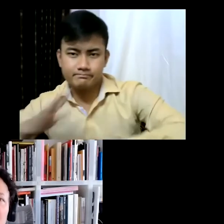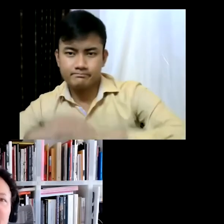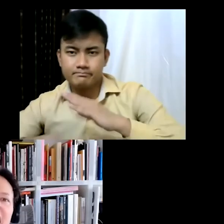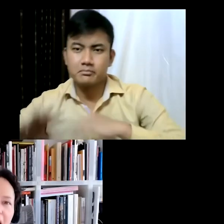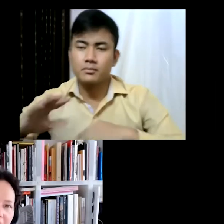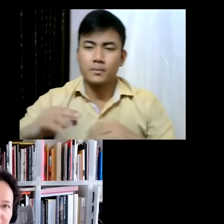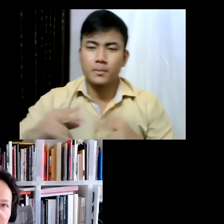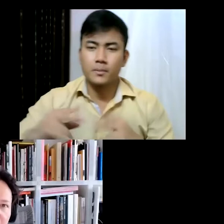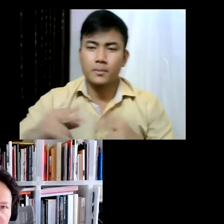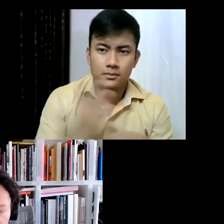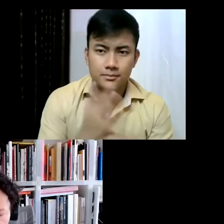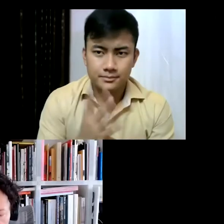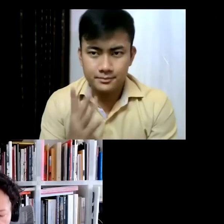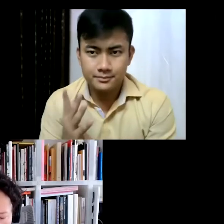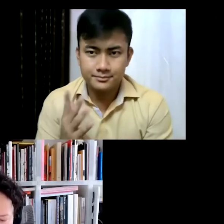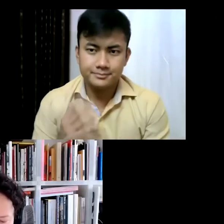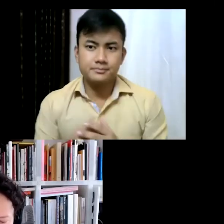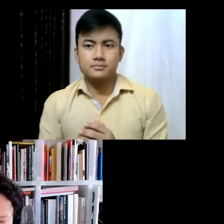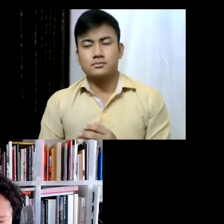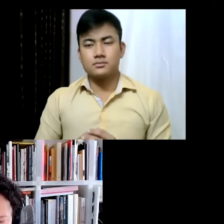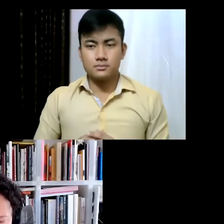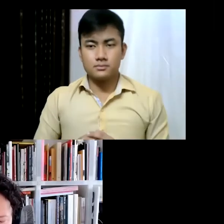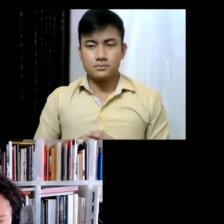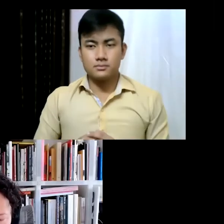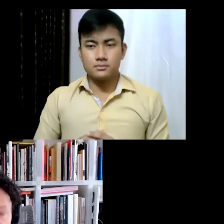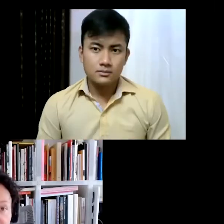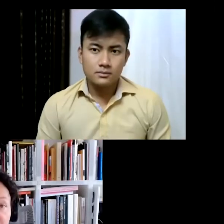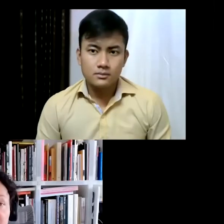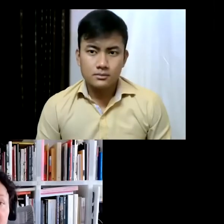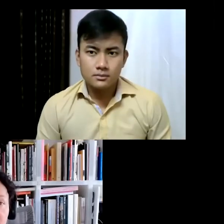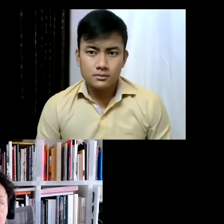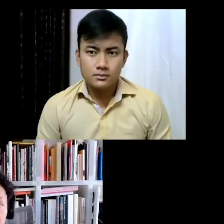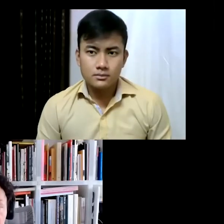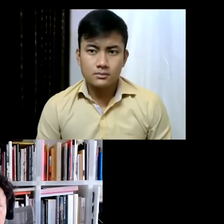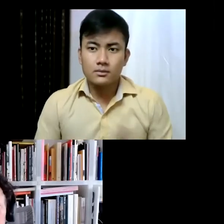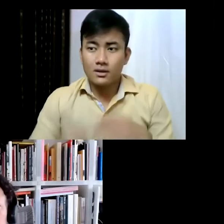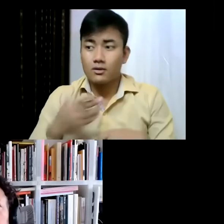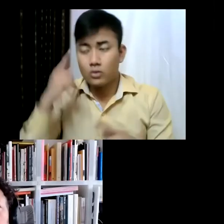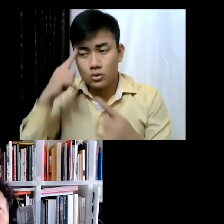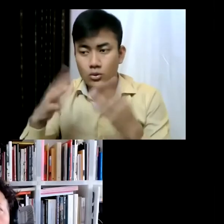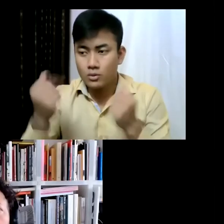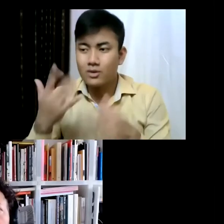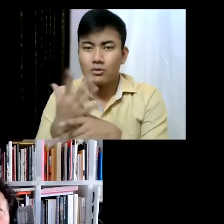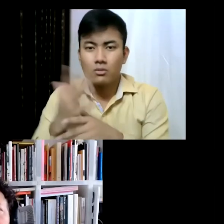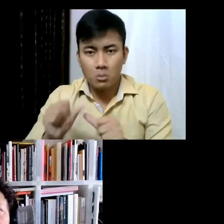and Art Basel, the art fair in Switzerland, that basically executed it. And so Art Basel